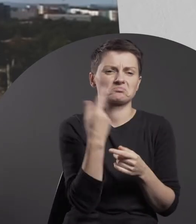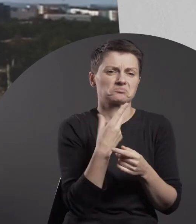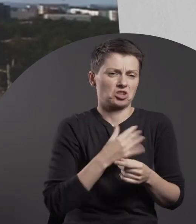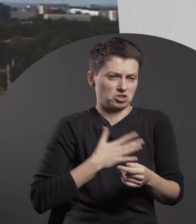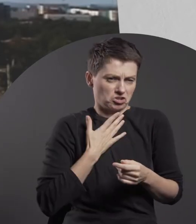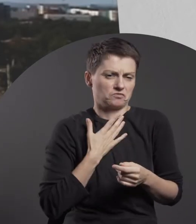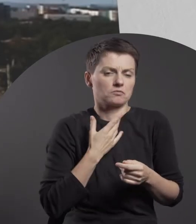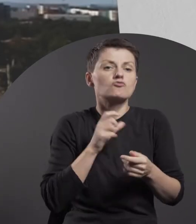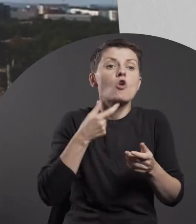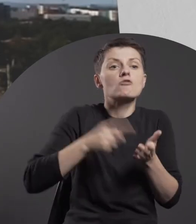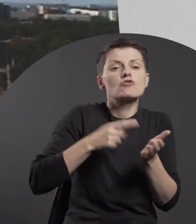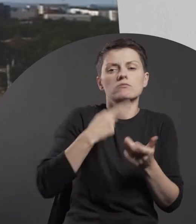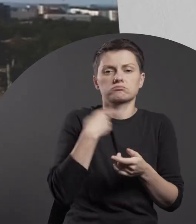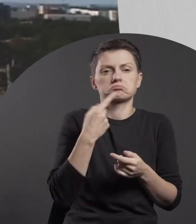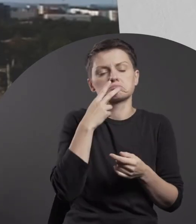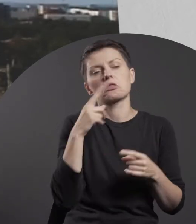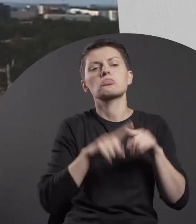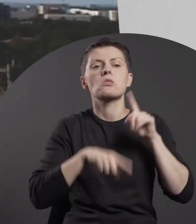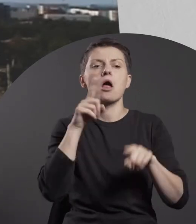and has instead became a fixture of our “natural” landscape.